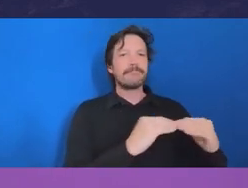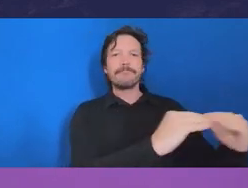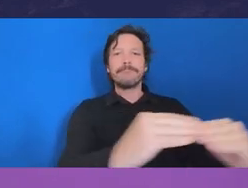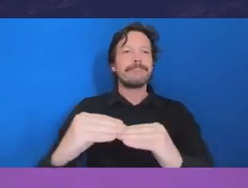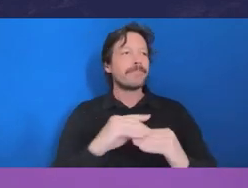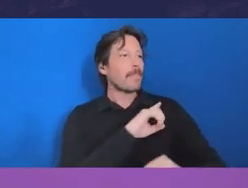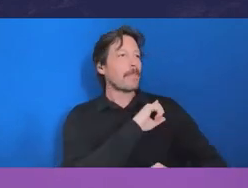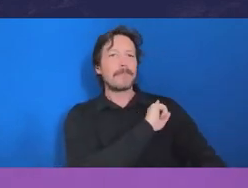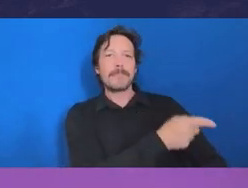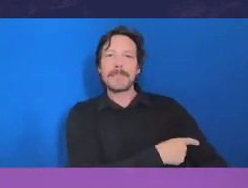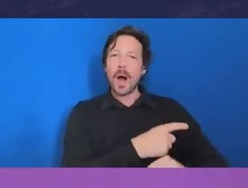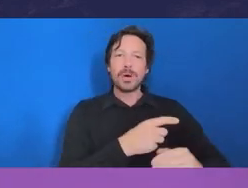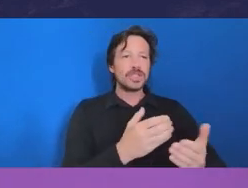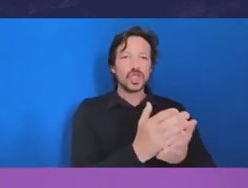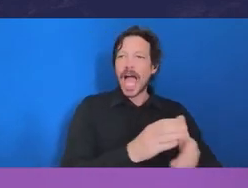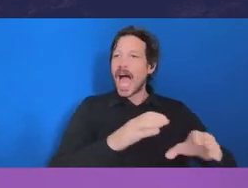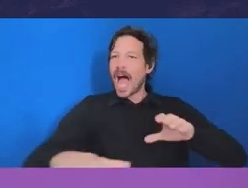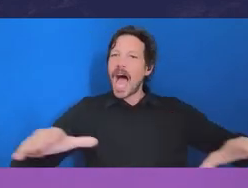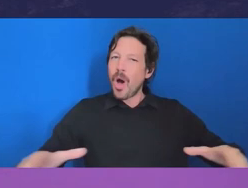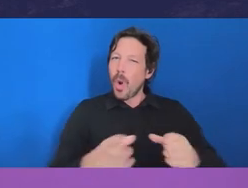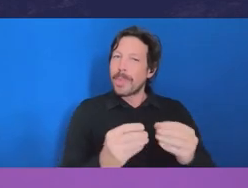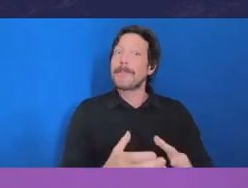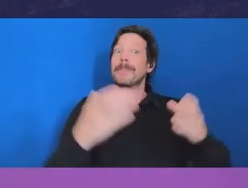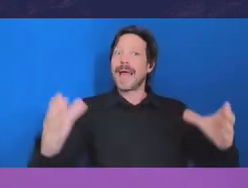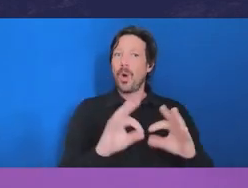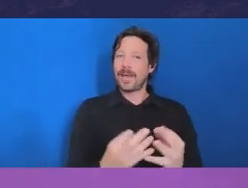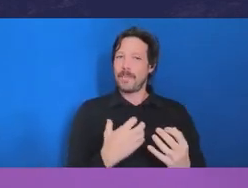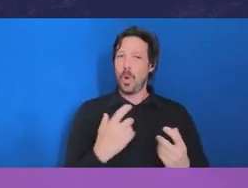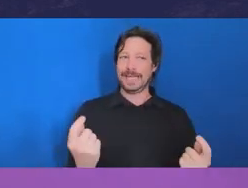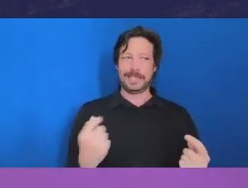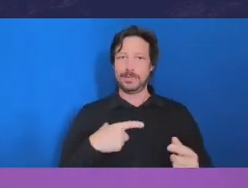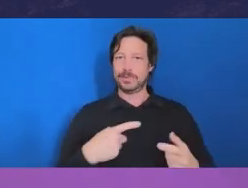But really - the tone at the top. It permeates the organization.